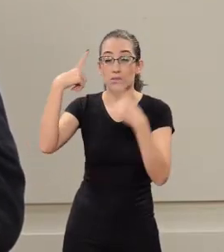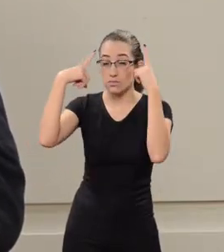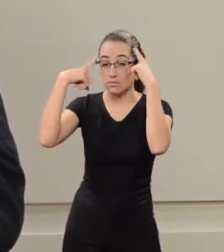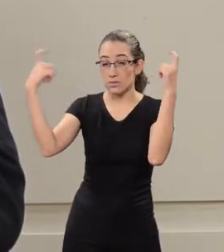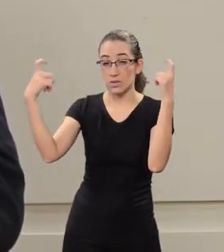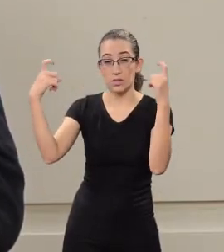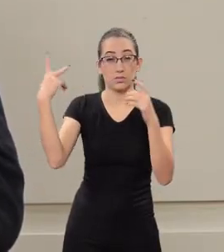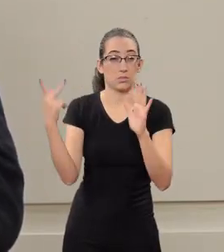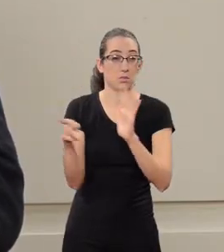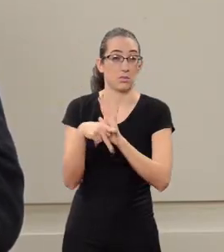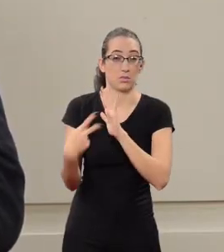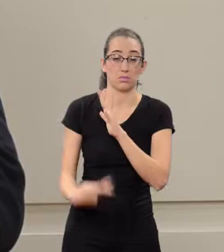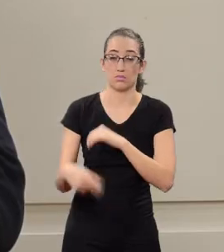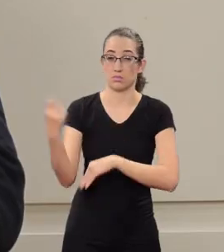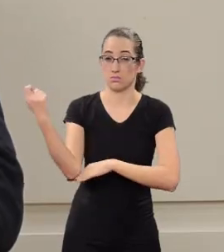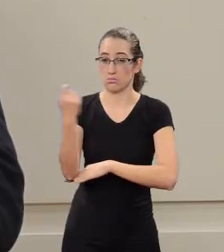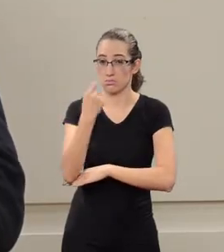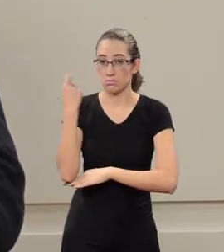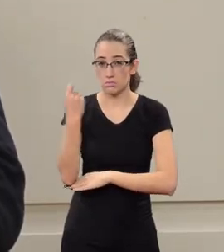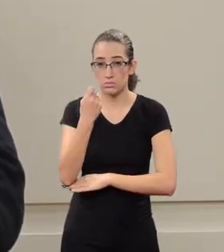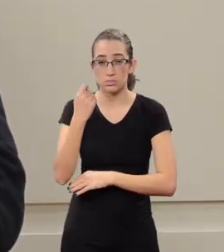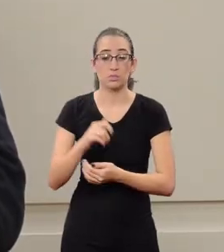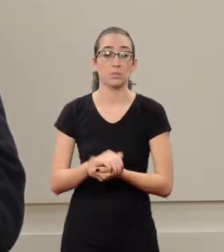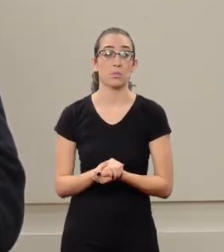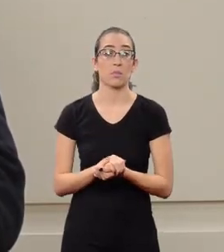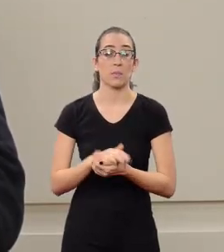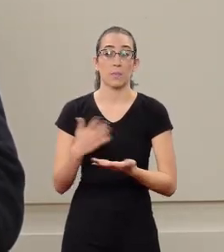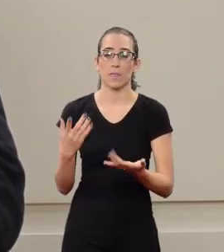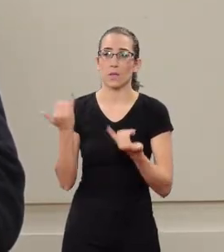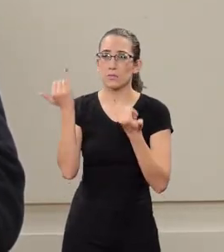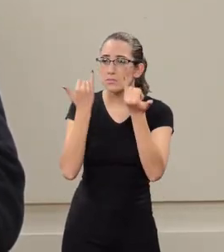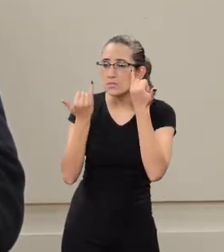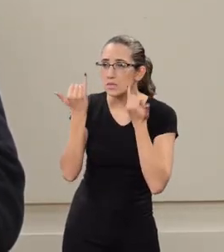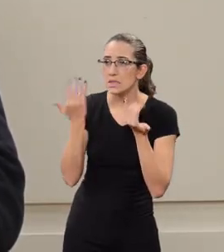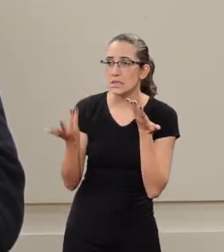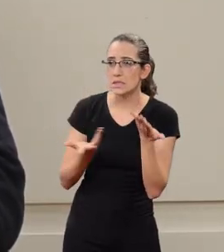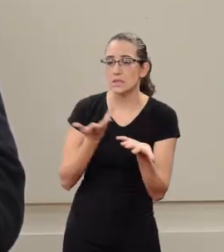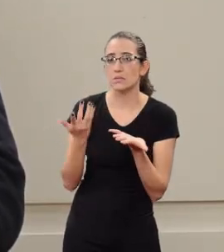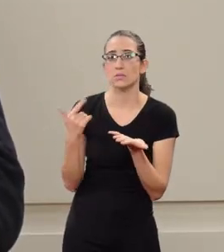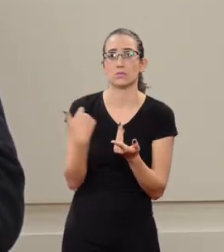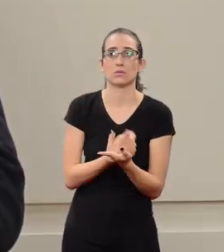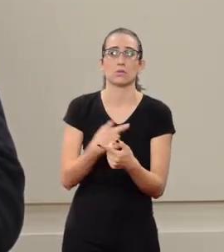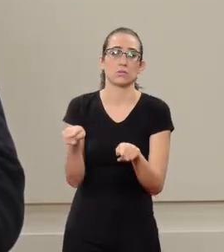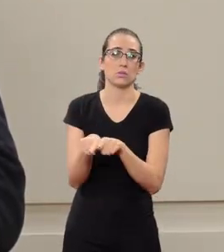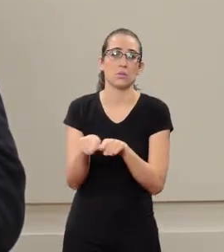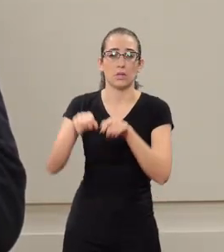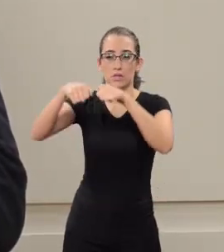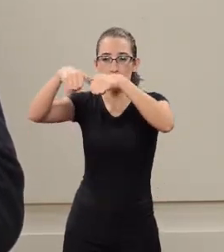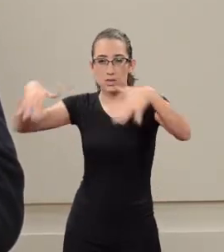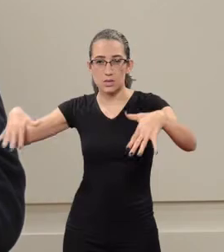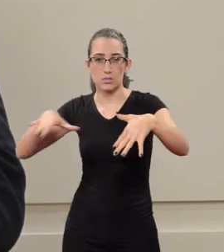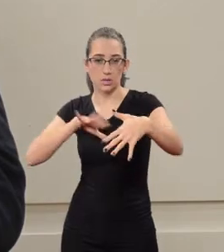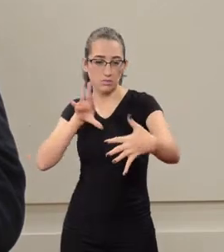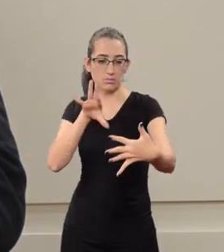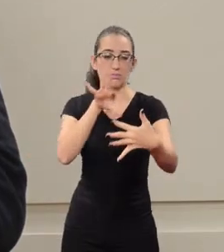From this data, and due to the Extension projects that our university has,